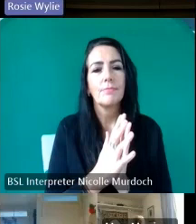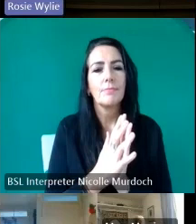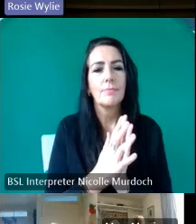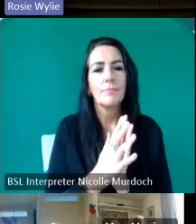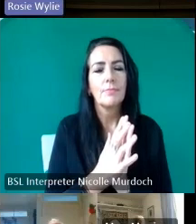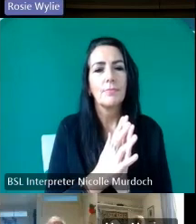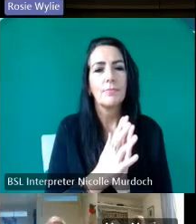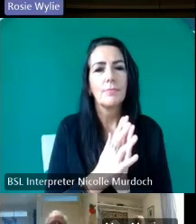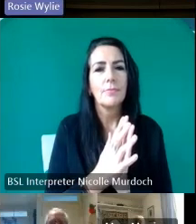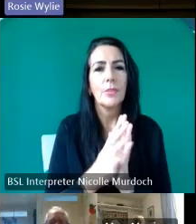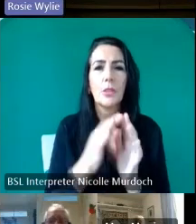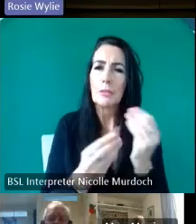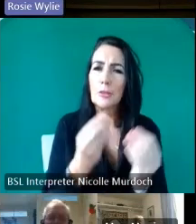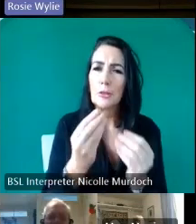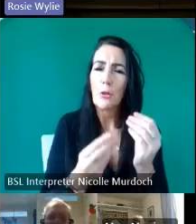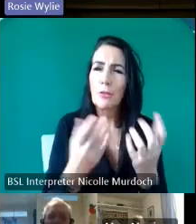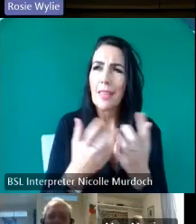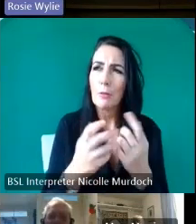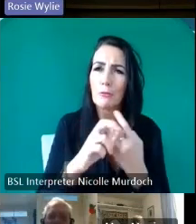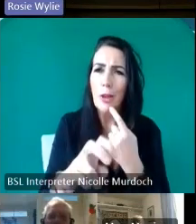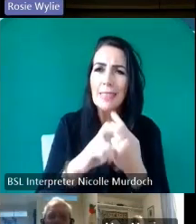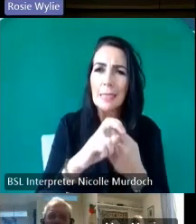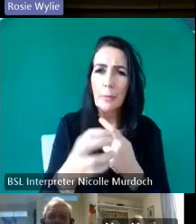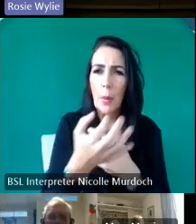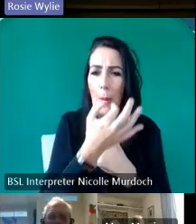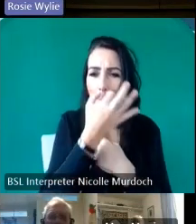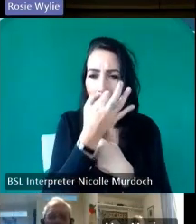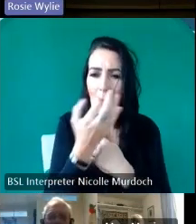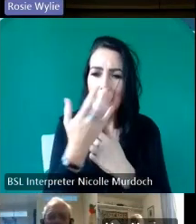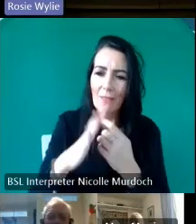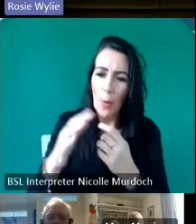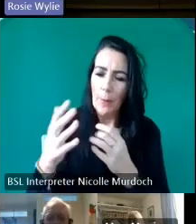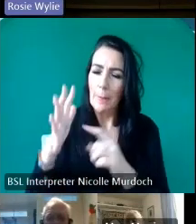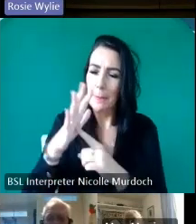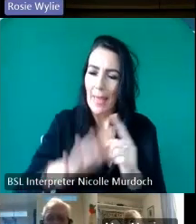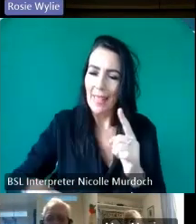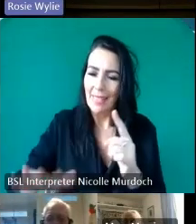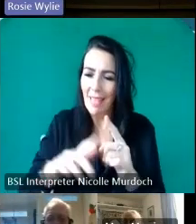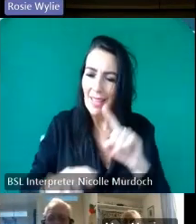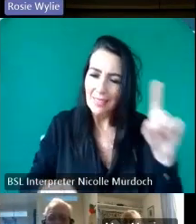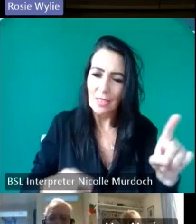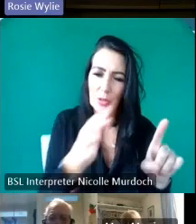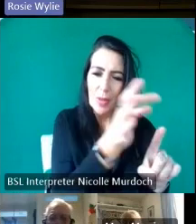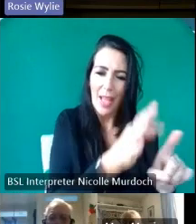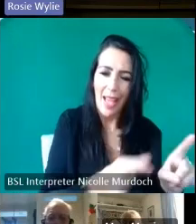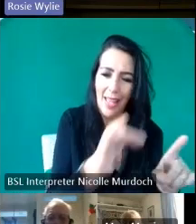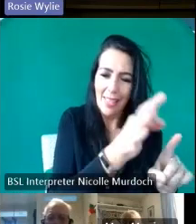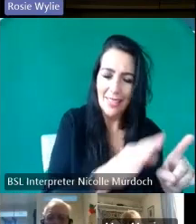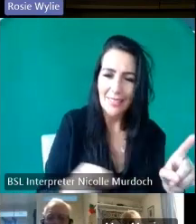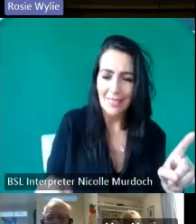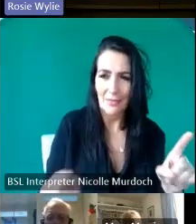like that was just uh really important for us to sort of like um urate because it was important to